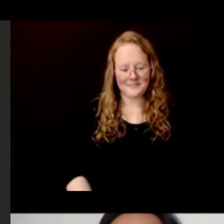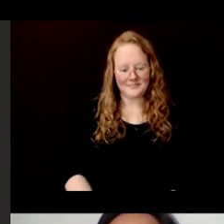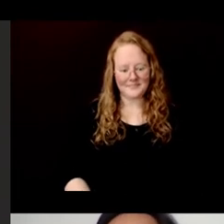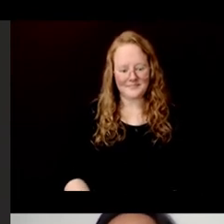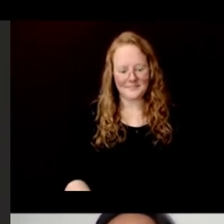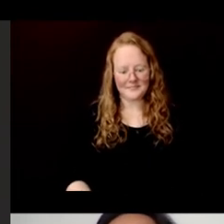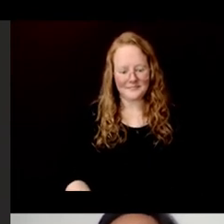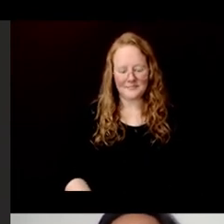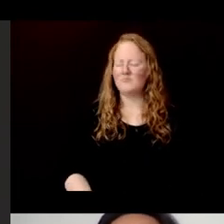Okay, great. Thank You.